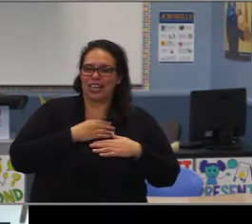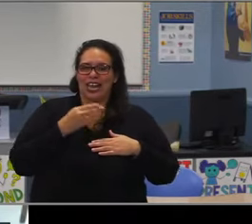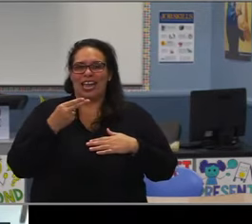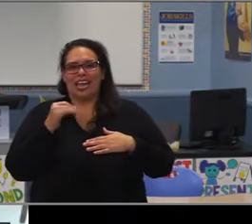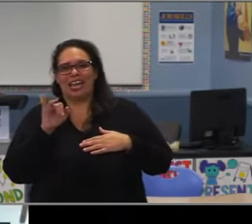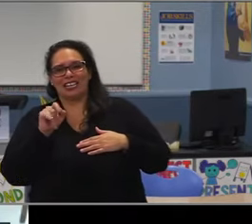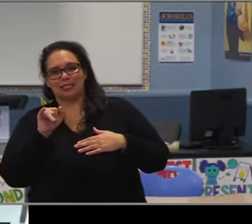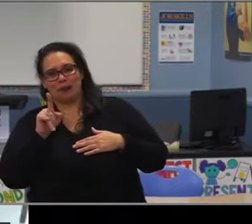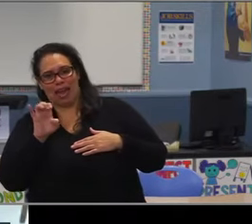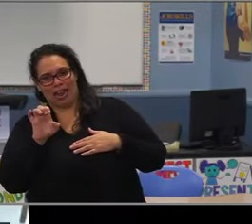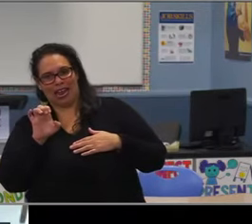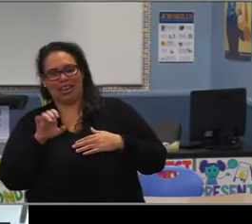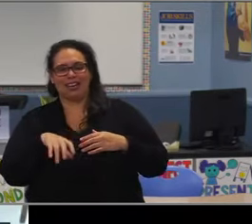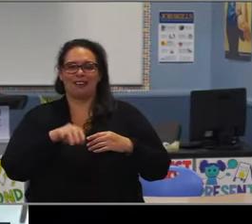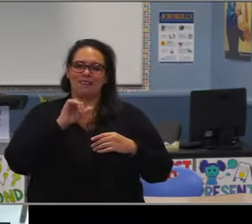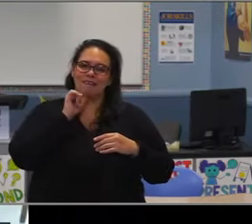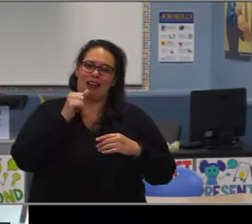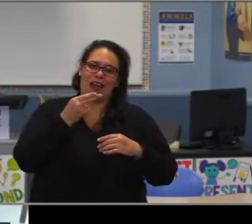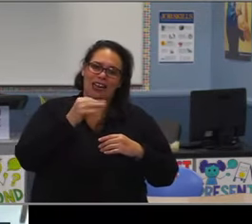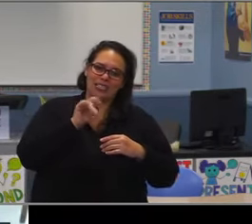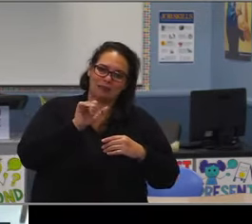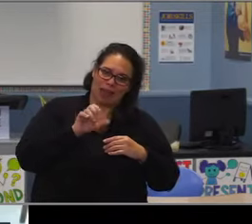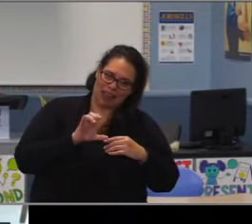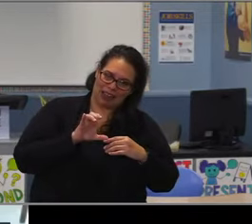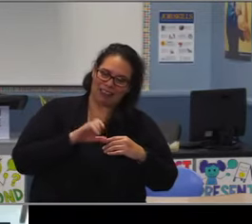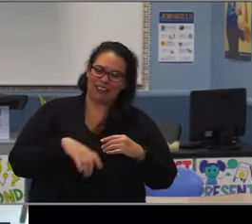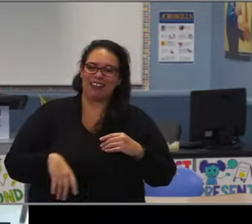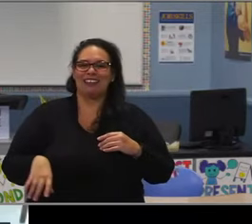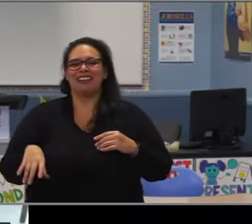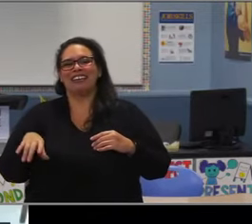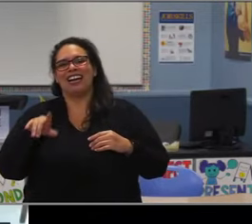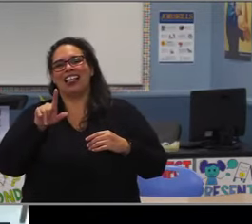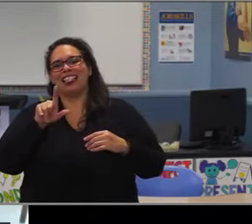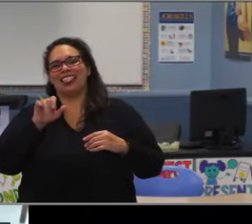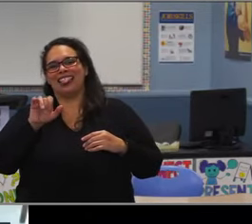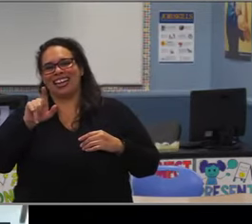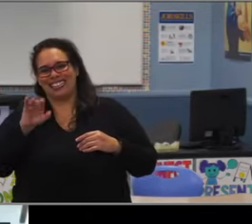in addition to the Math 6 Accelerated course, to provide that additional support.